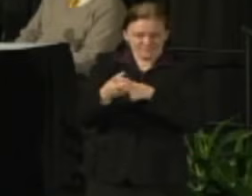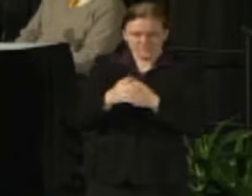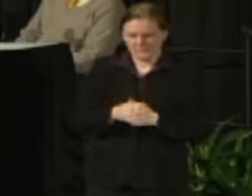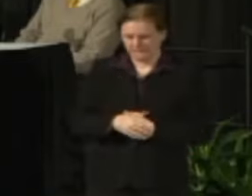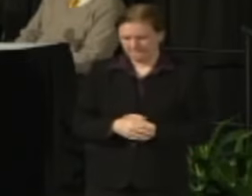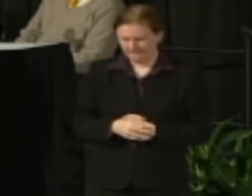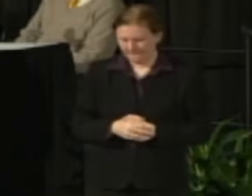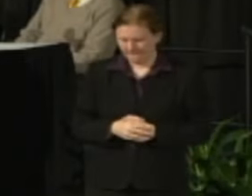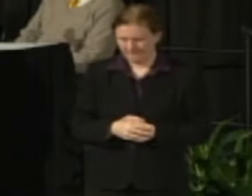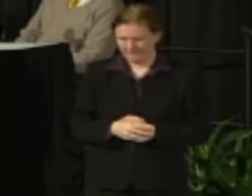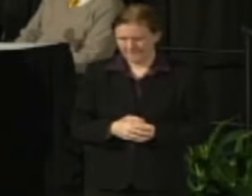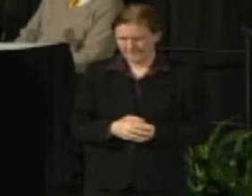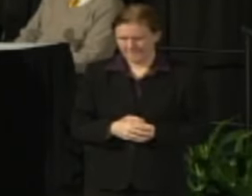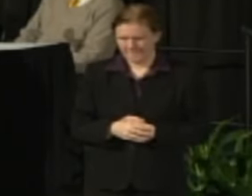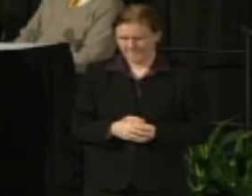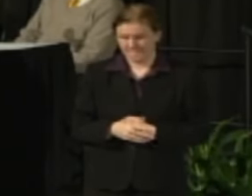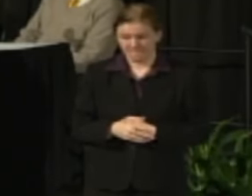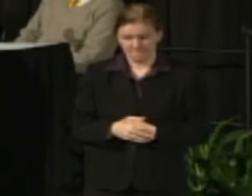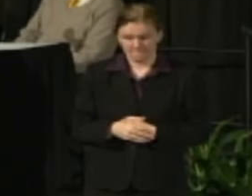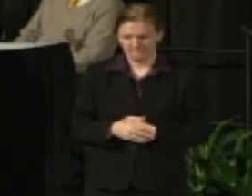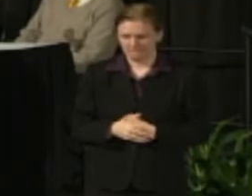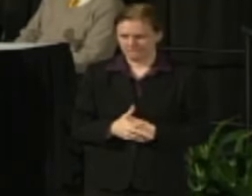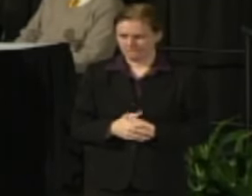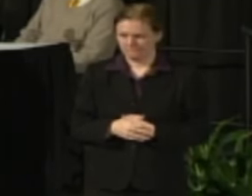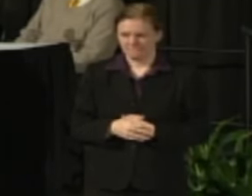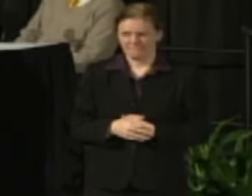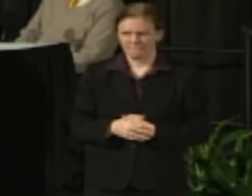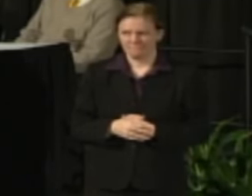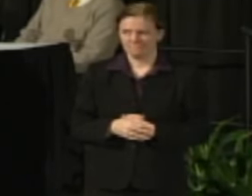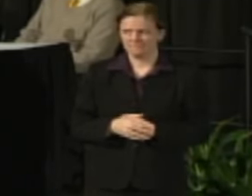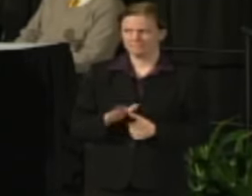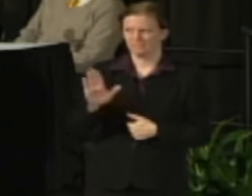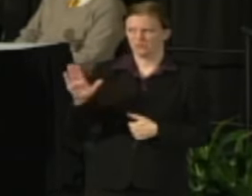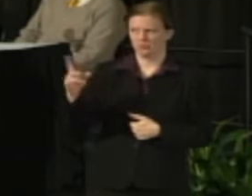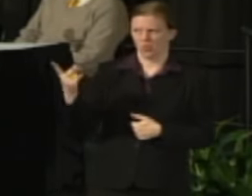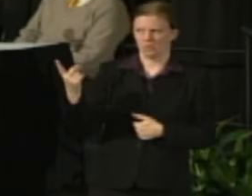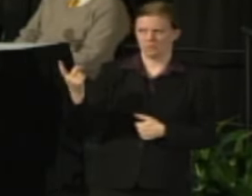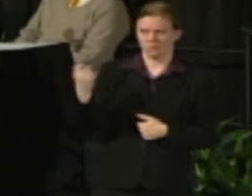The core of the question without going through the history in terms